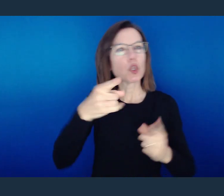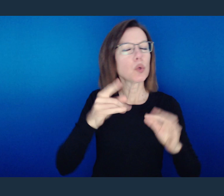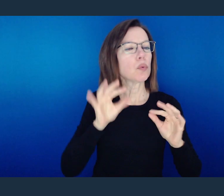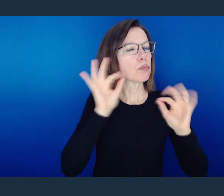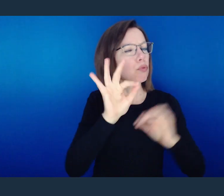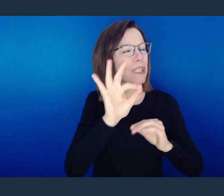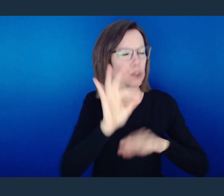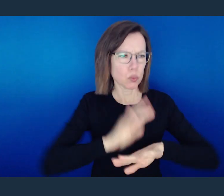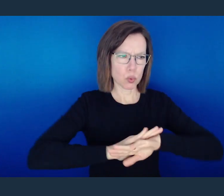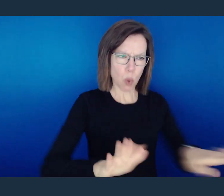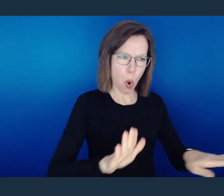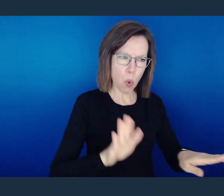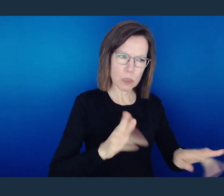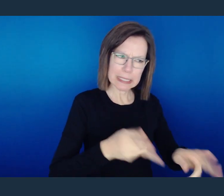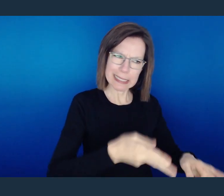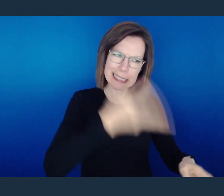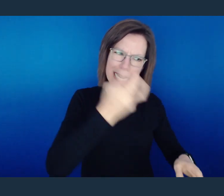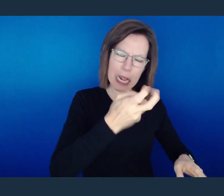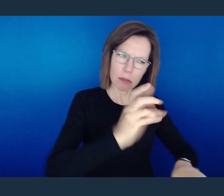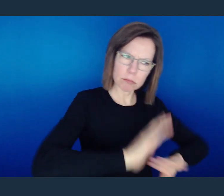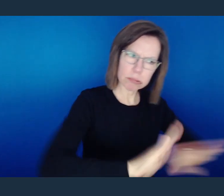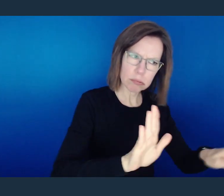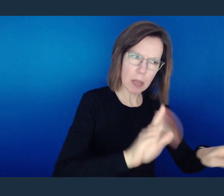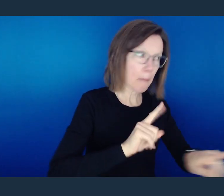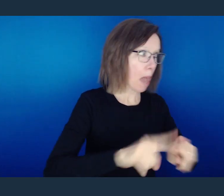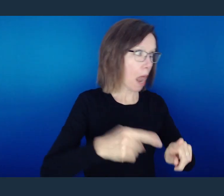While you preach against stealing, do you steal?